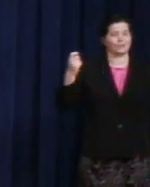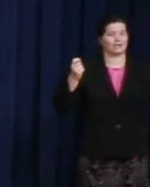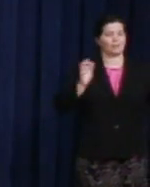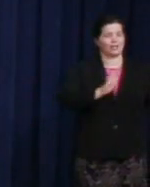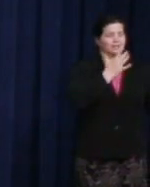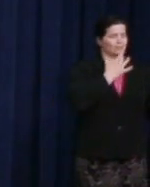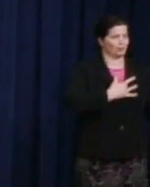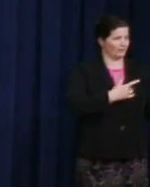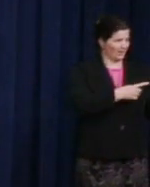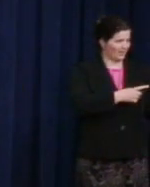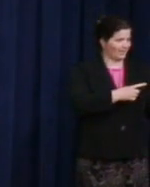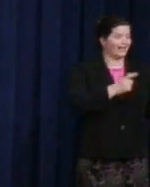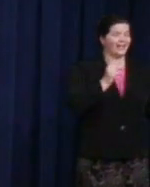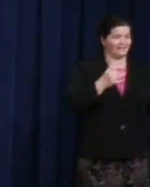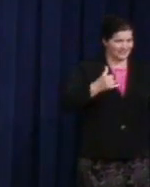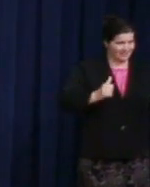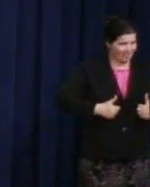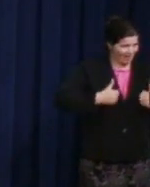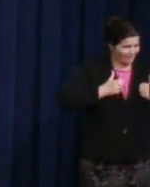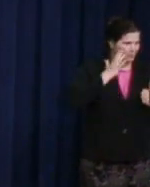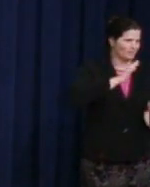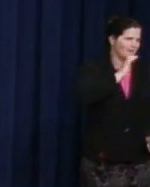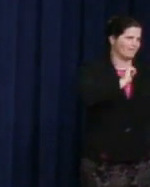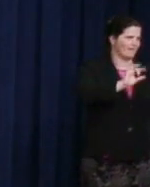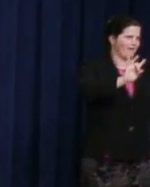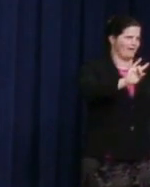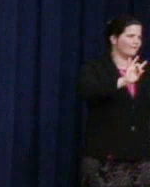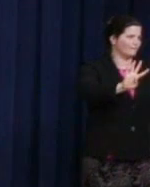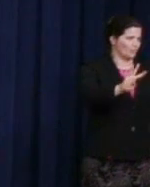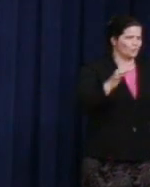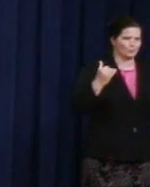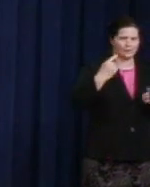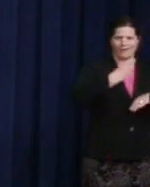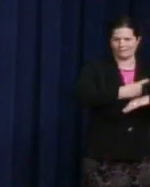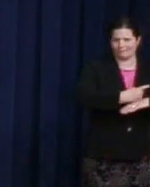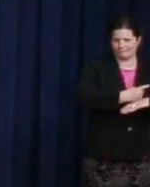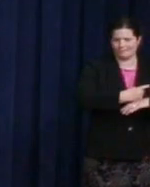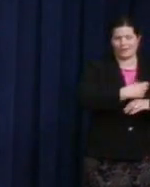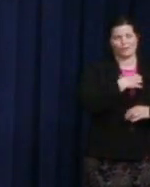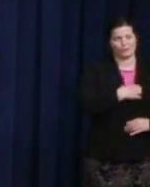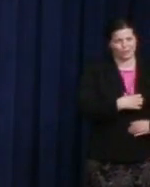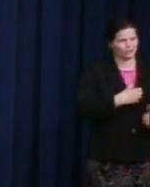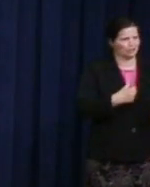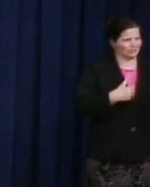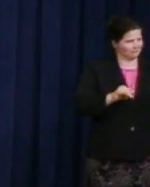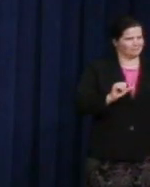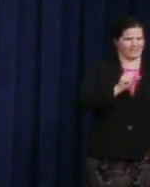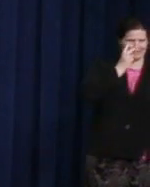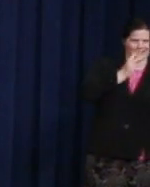I wish he could have grown old and seen the legacy of the hope he breathed into so many of our lives. And I think he would have liked being on a stamp